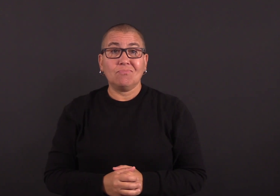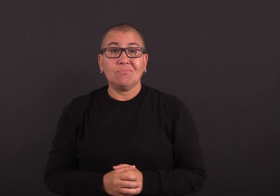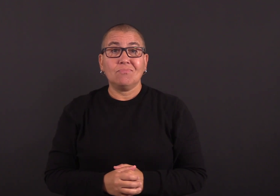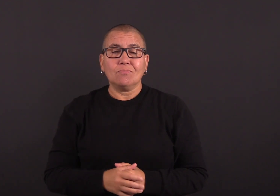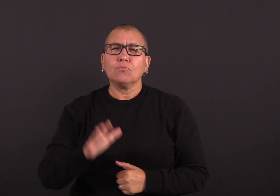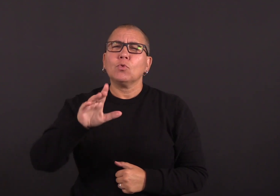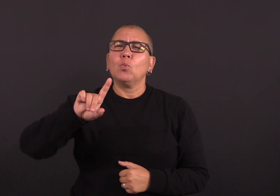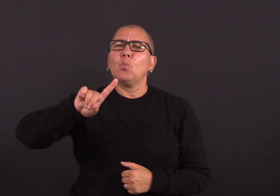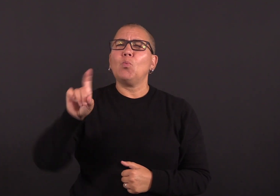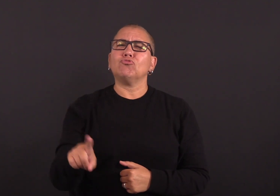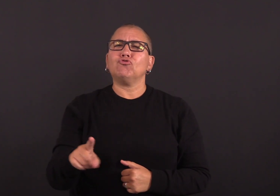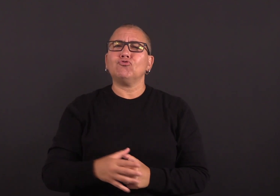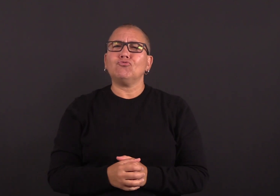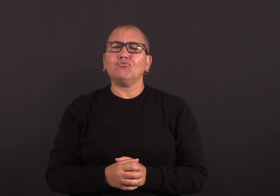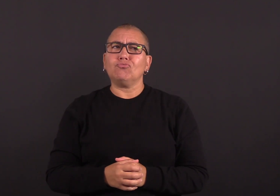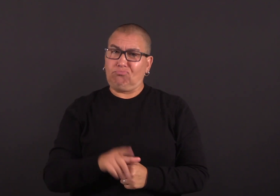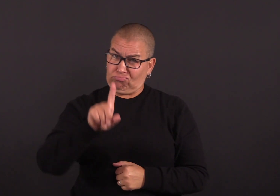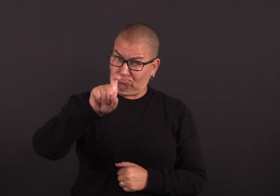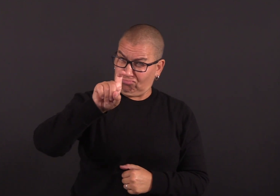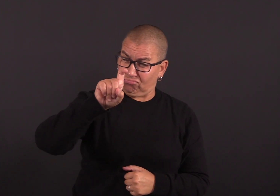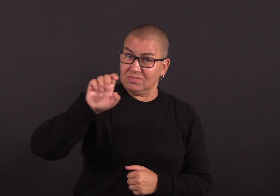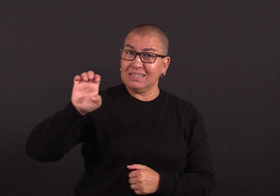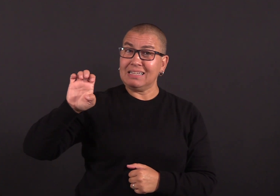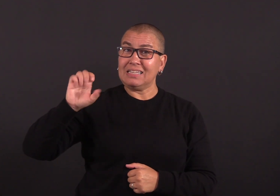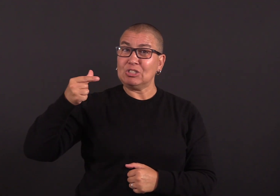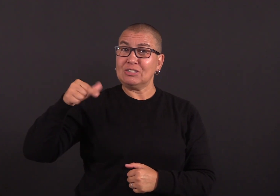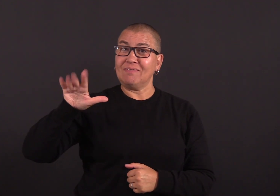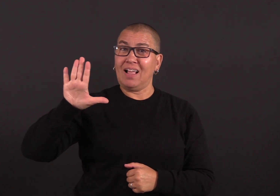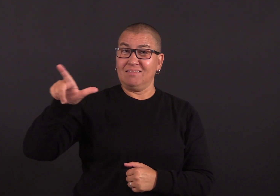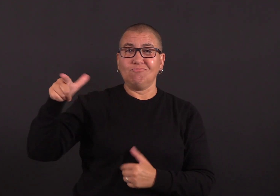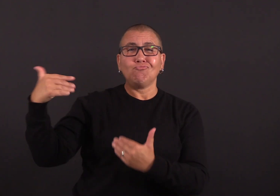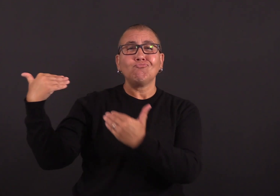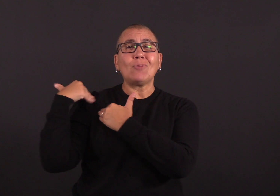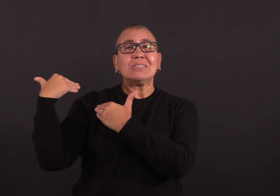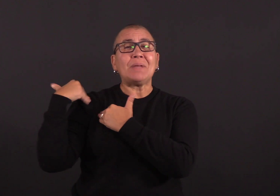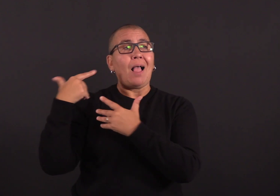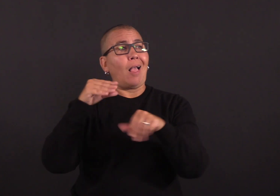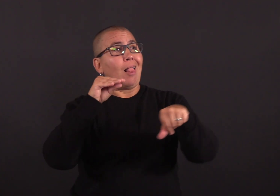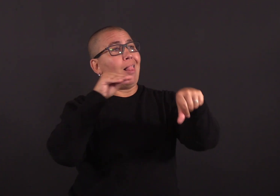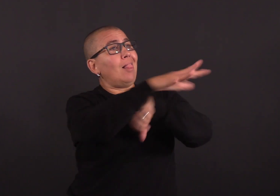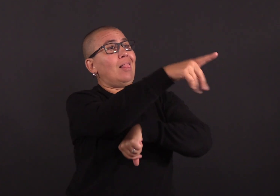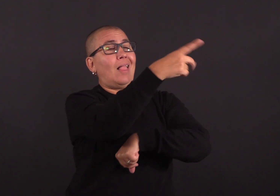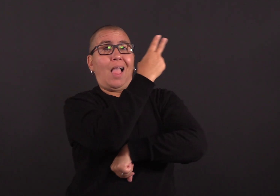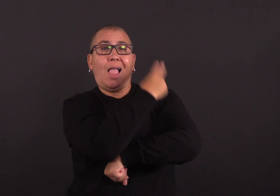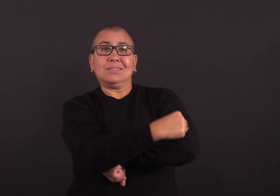updated its variant classification page.) Is EG.5 contribu>ng to an up>ck